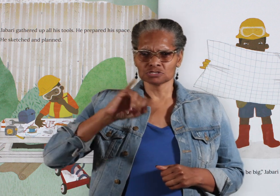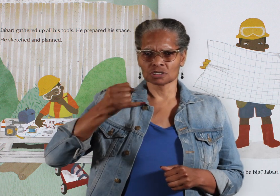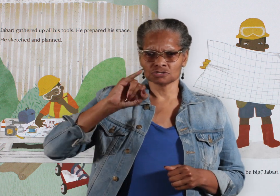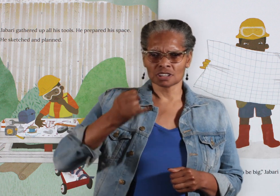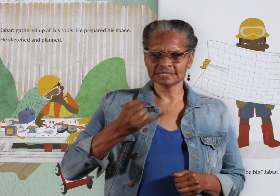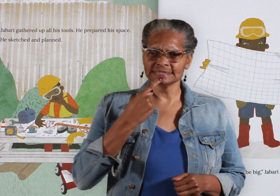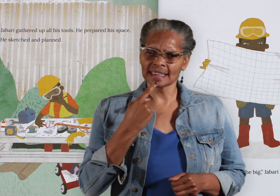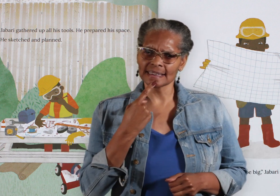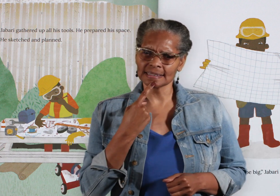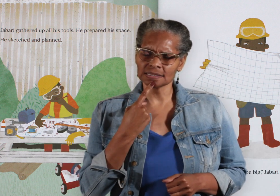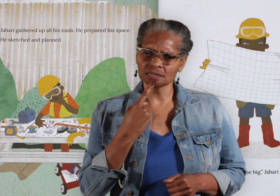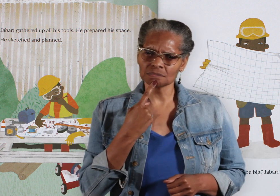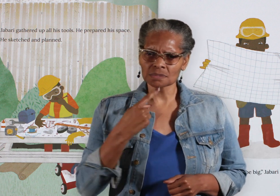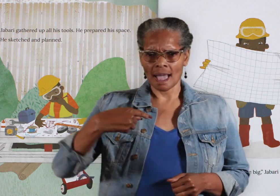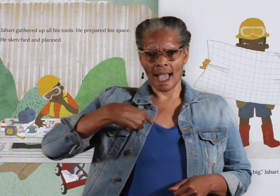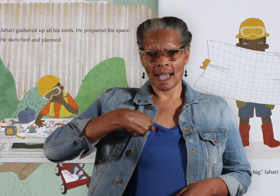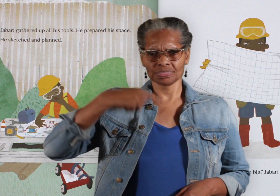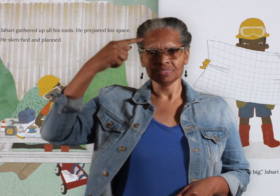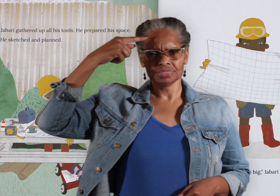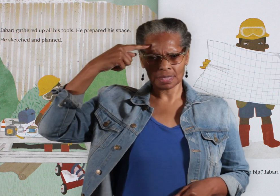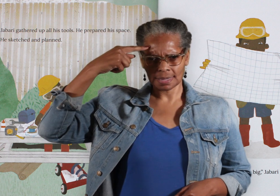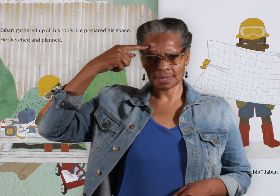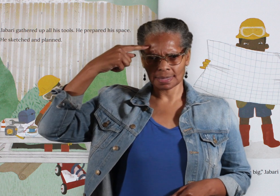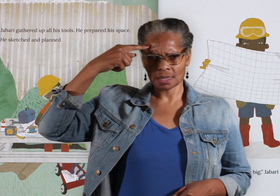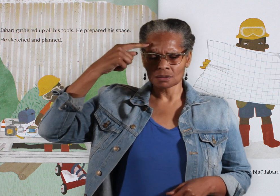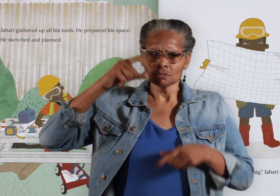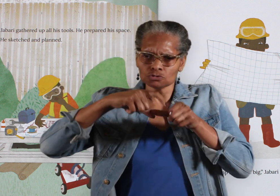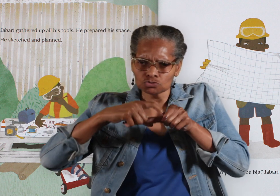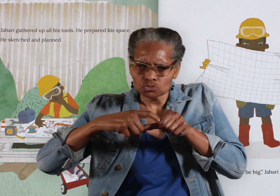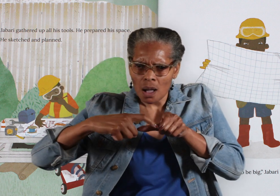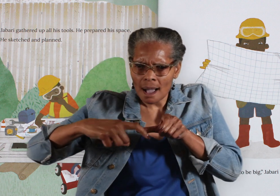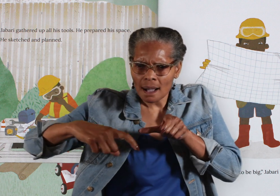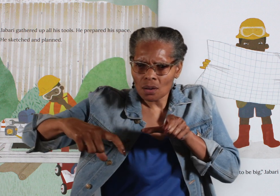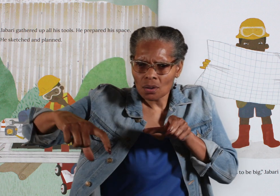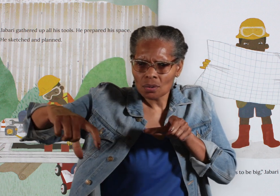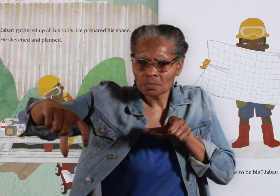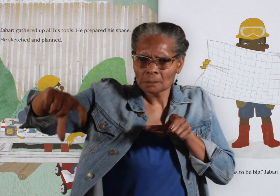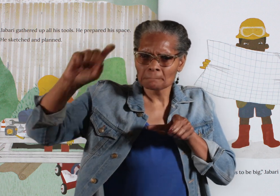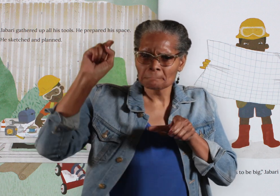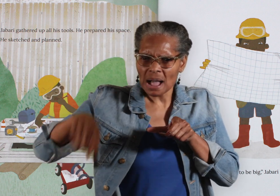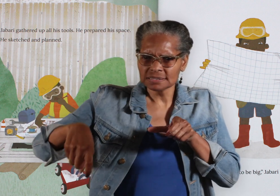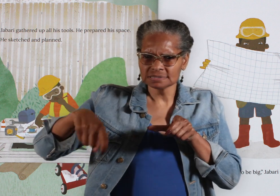"I think the ramp has to be big," Jabari said.